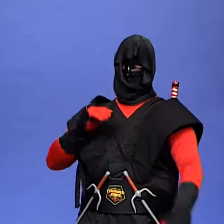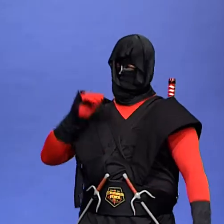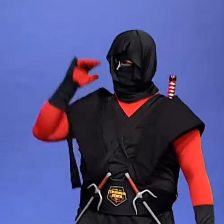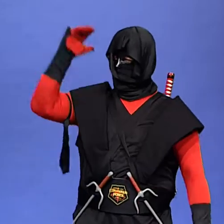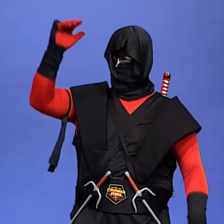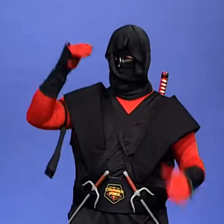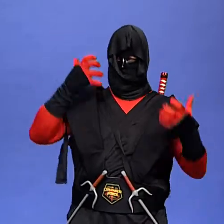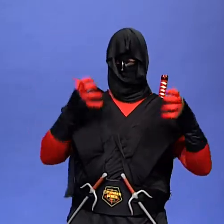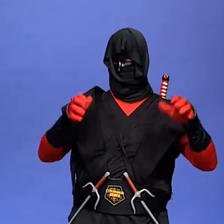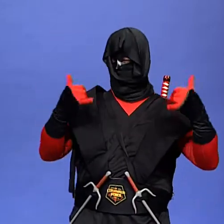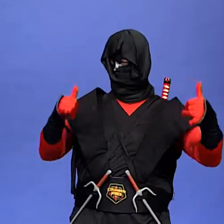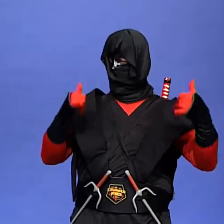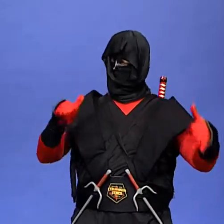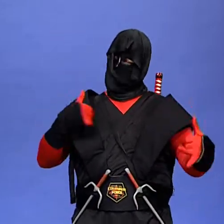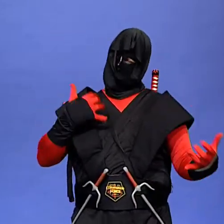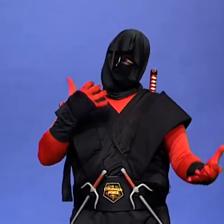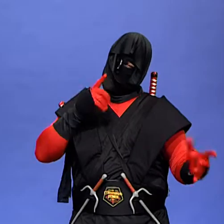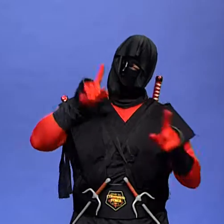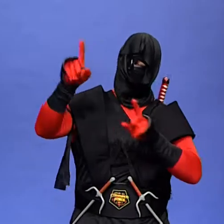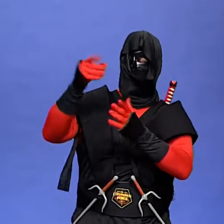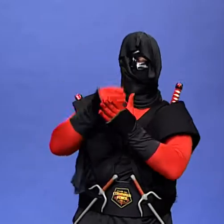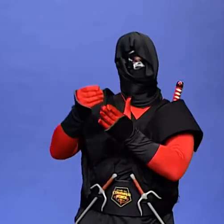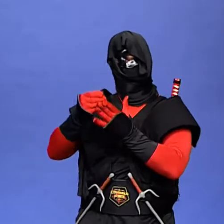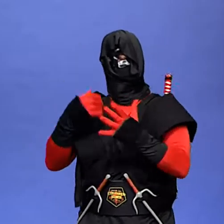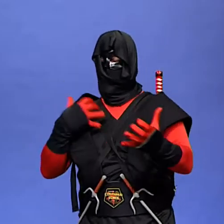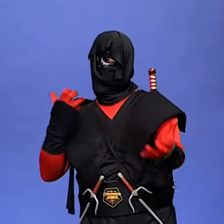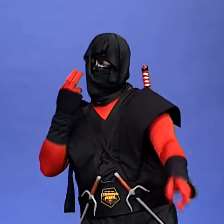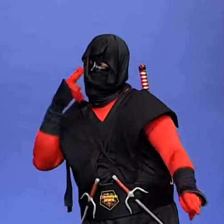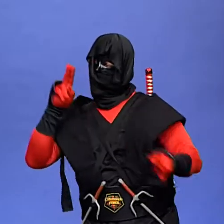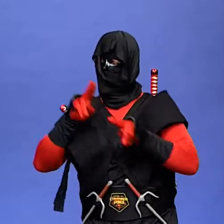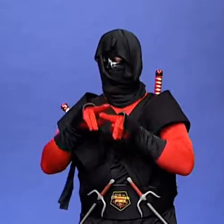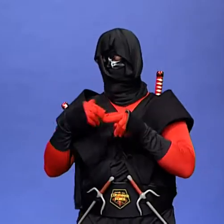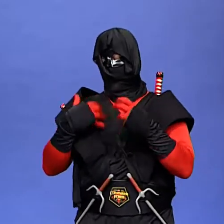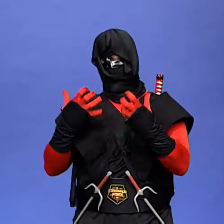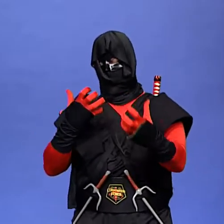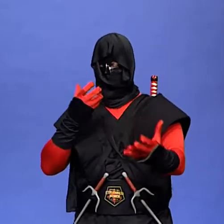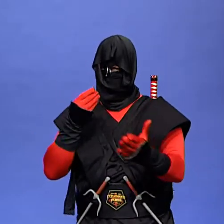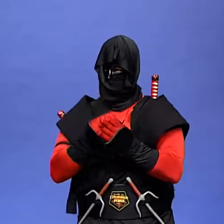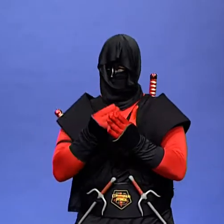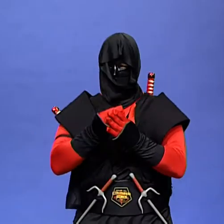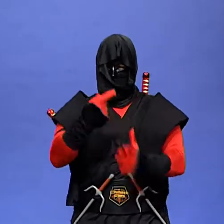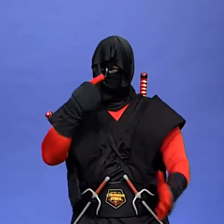I want to buy things and have fun, I want some money, can you give me some money?